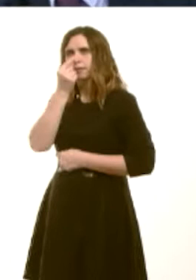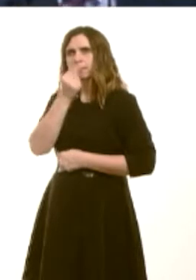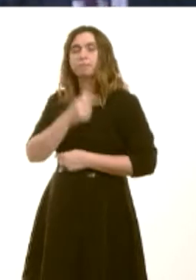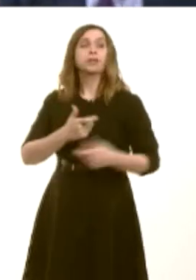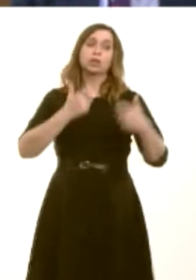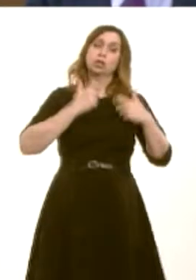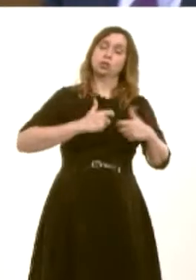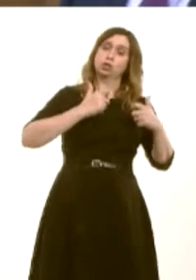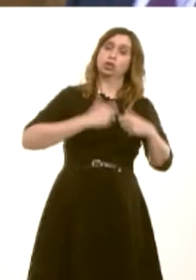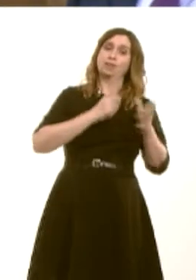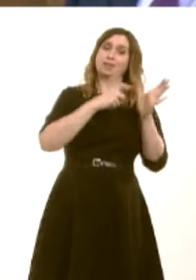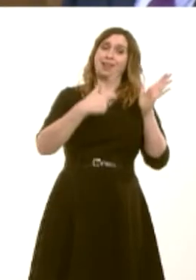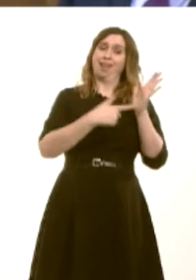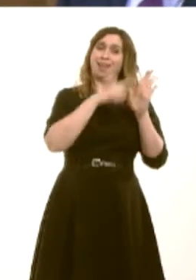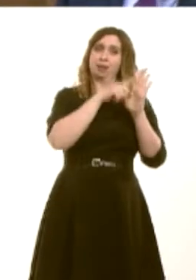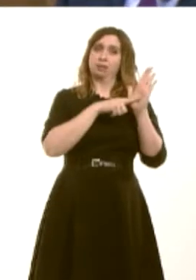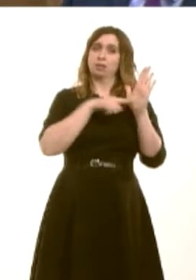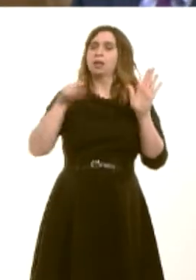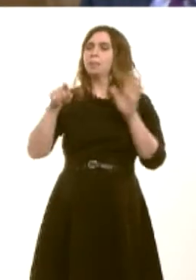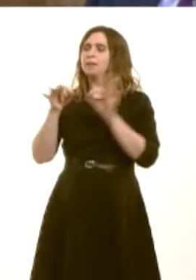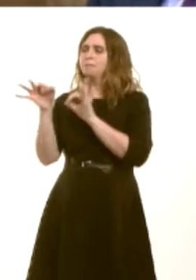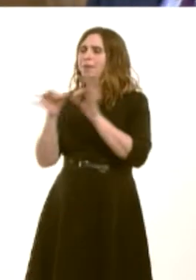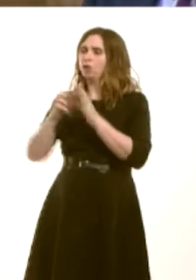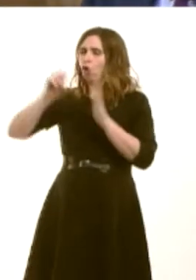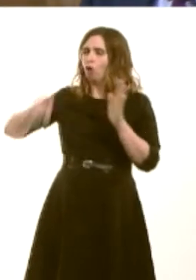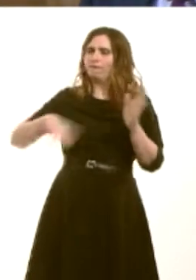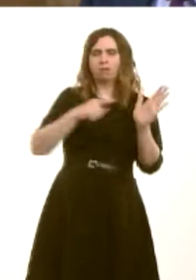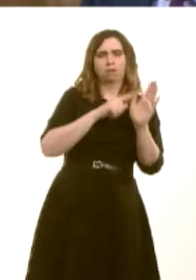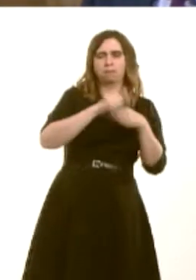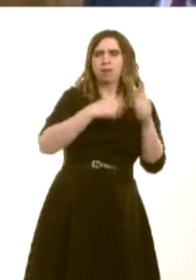(Wales) Act will replace the Measure, and that will strengthen our commitment to carers,